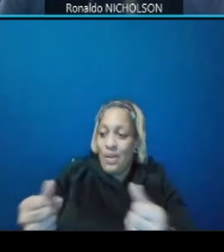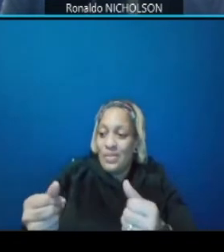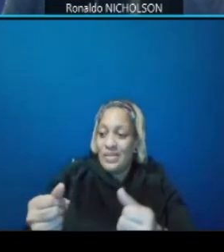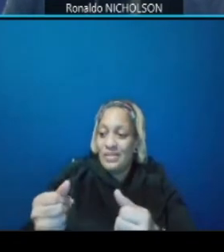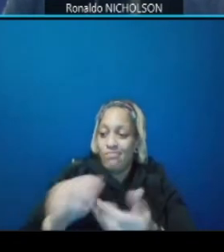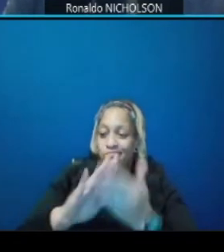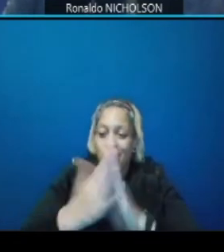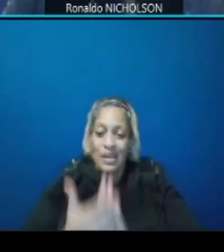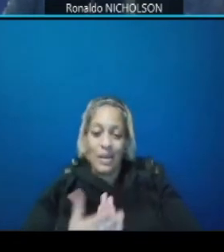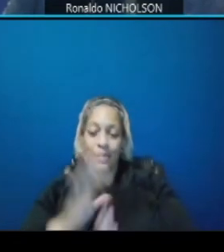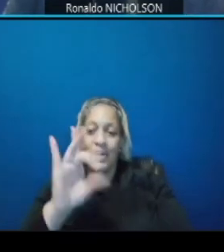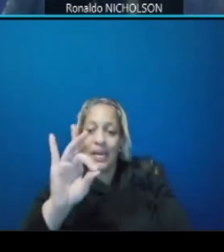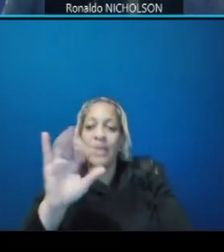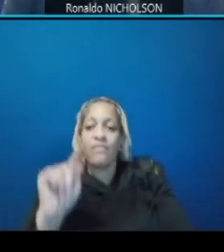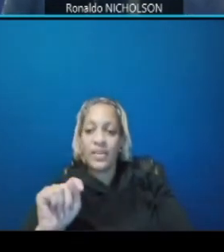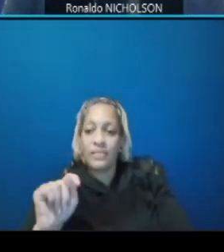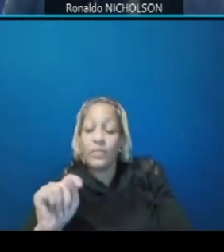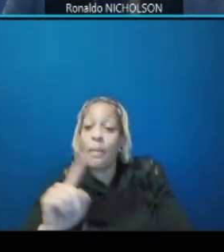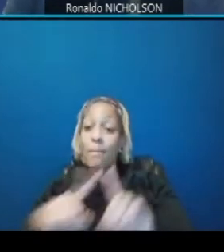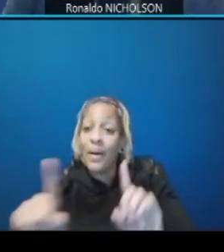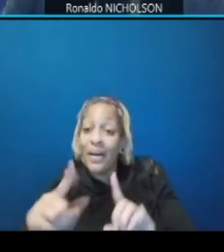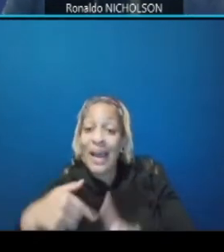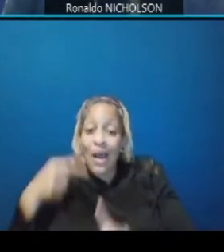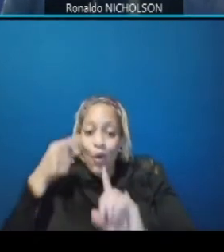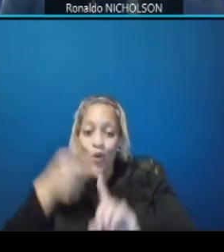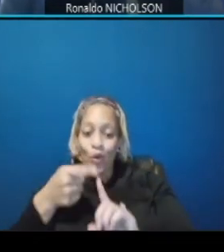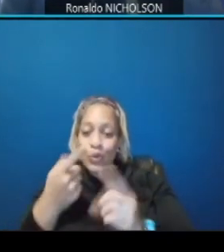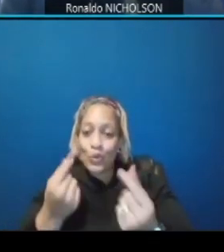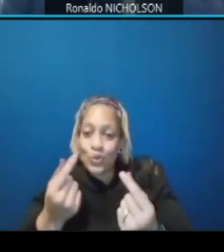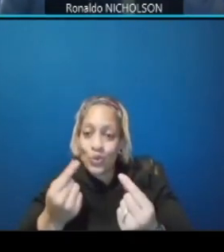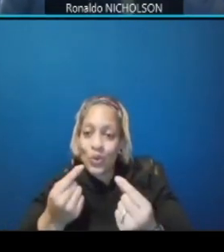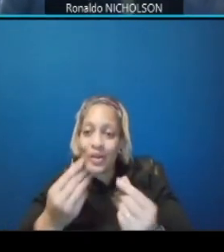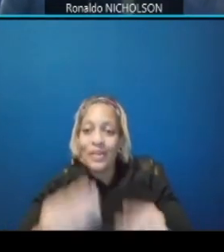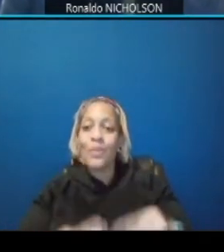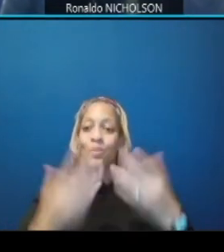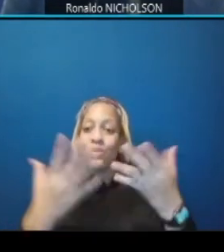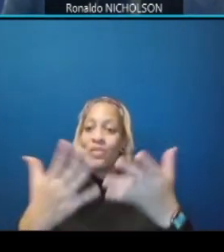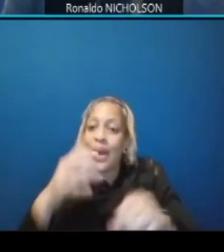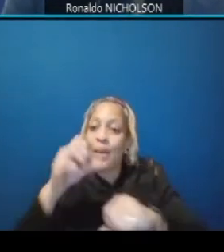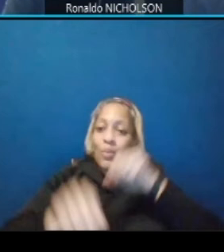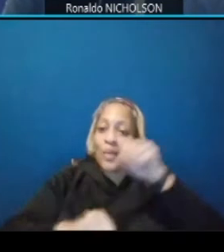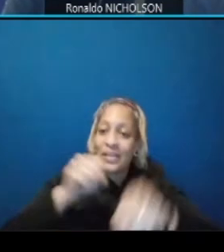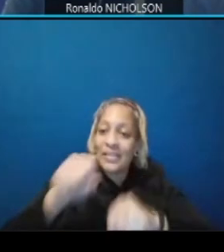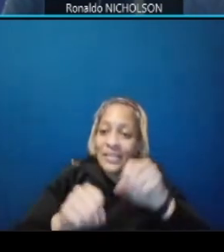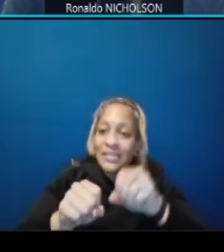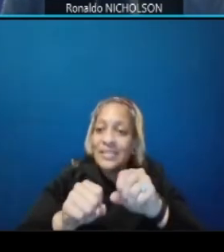but our goal is to provide bicycle and pedestrian enhancements throughout the corridor